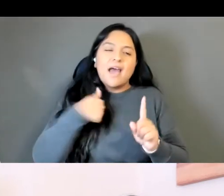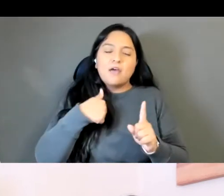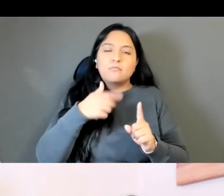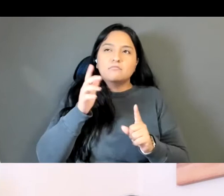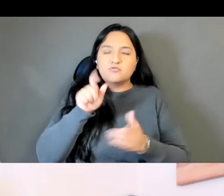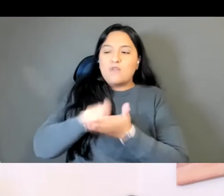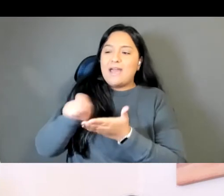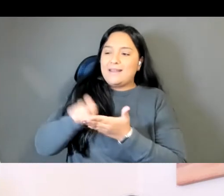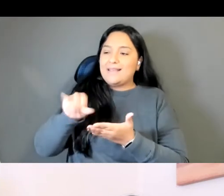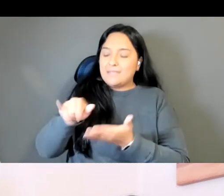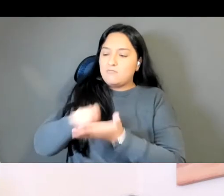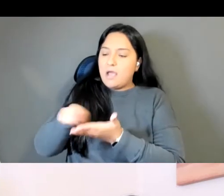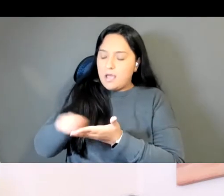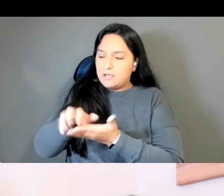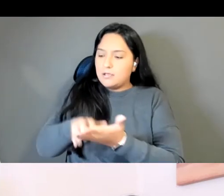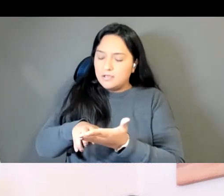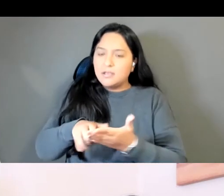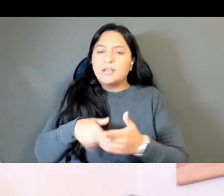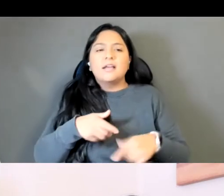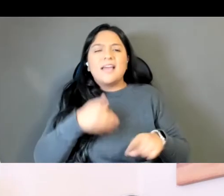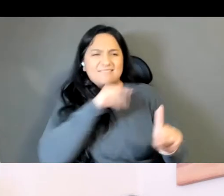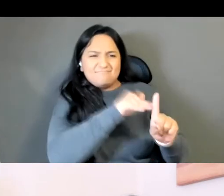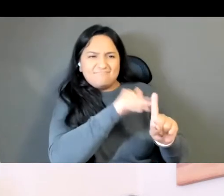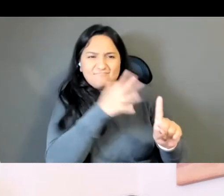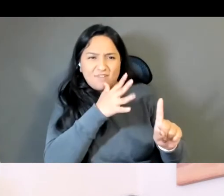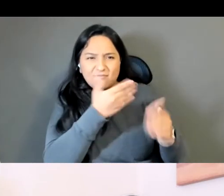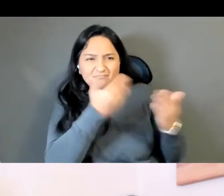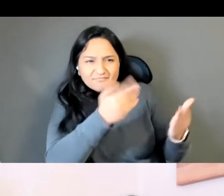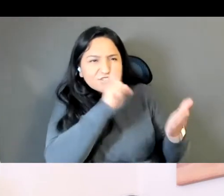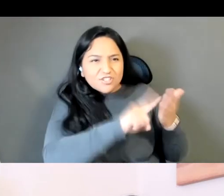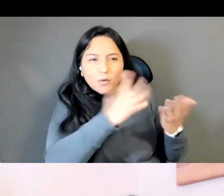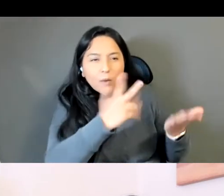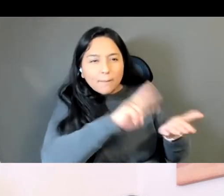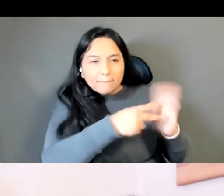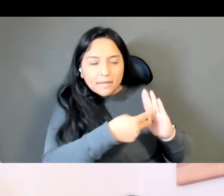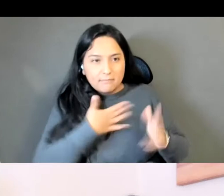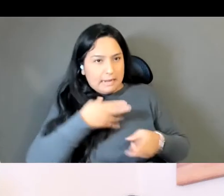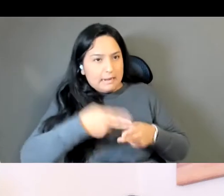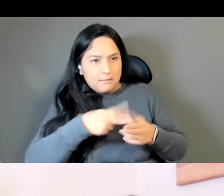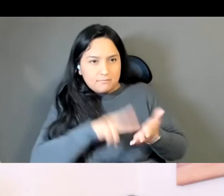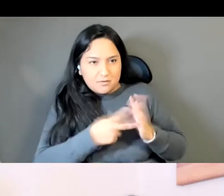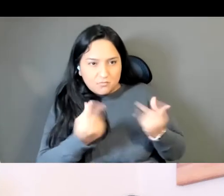Check the name meaning, and it turns out, the way you write Sinisa if you're like, tied